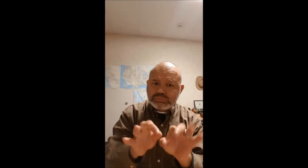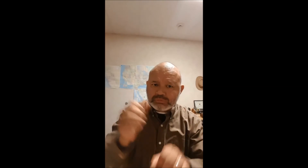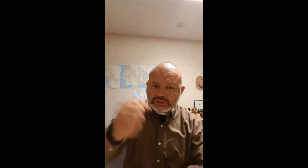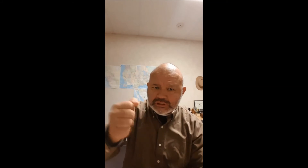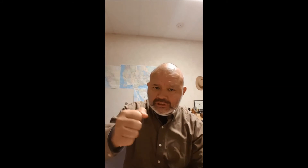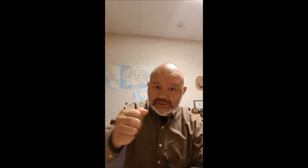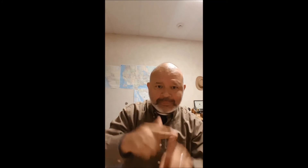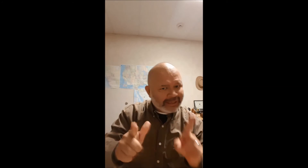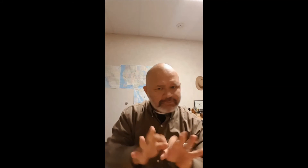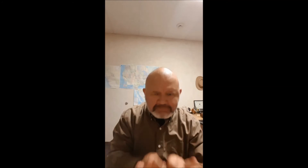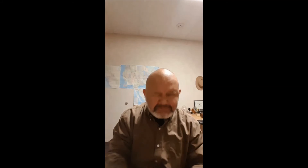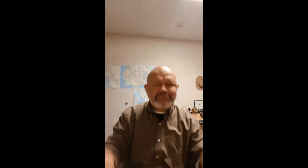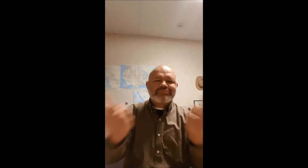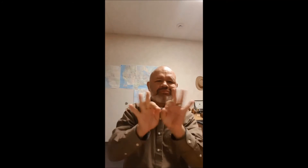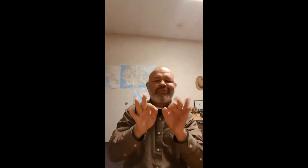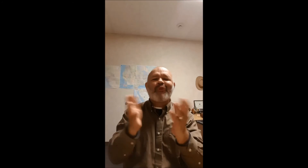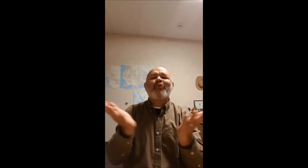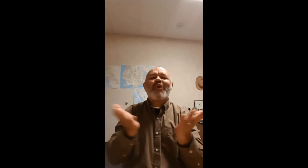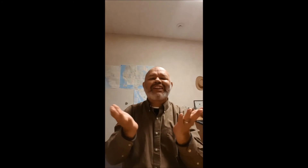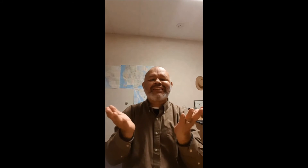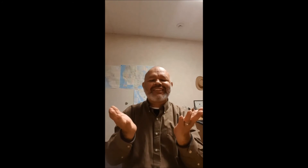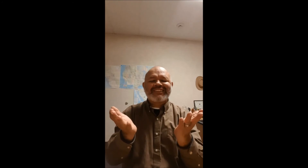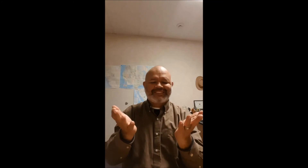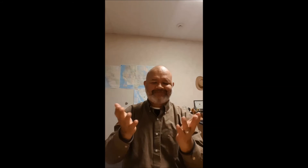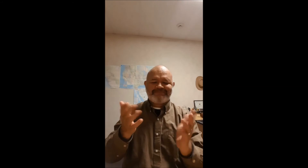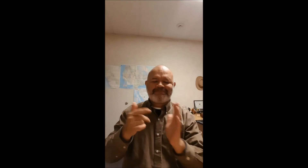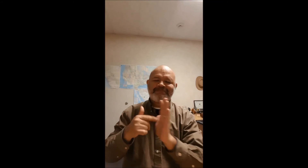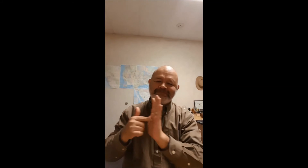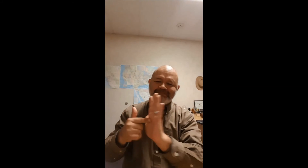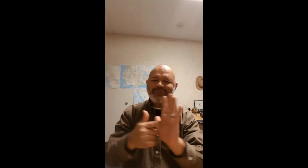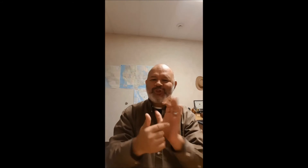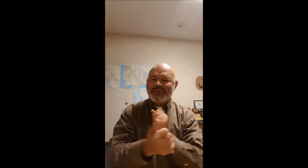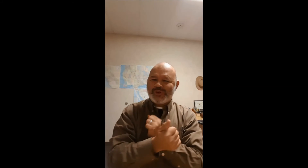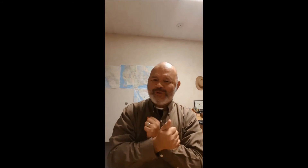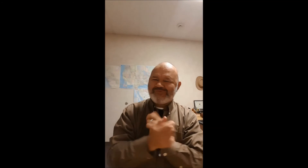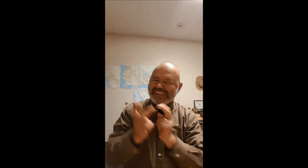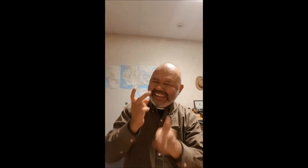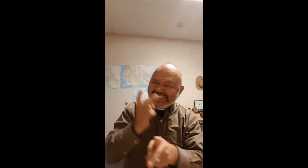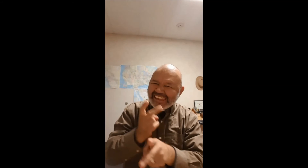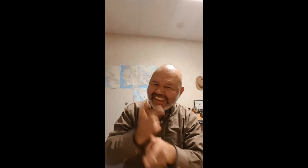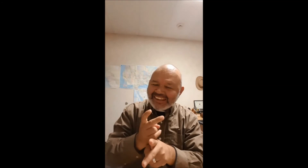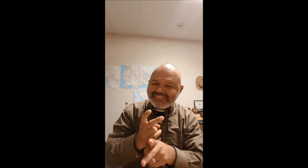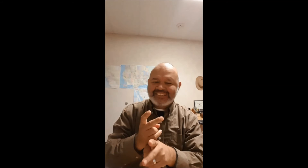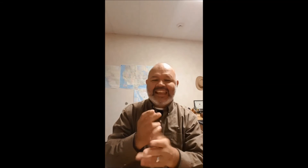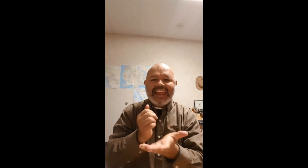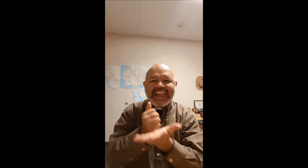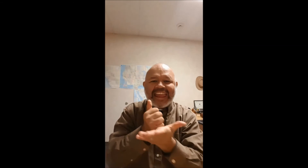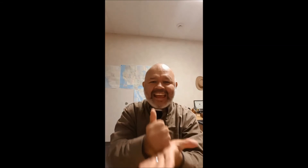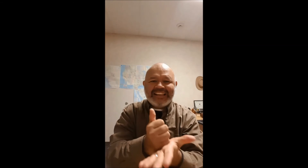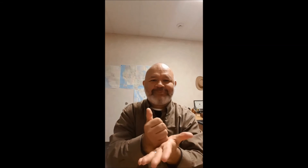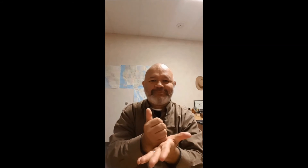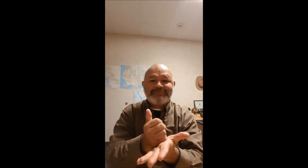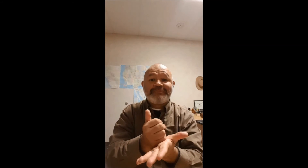Giving is important but it is more important to show love, care and help. Dar regalos es importante, pero es mucho mas importante mostrar amor, ayuda y cuidado por otros.